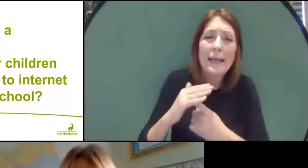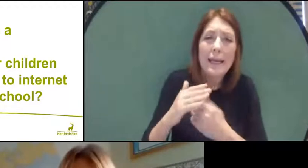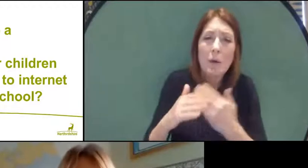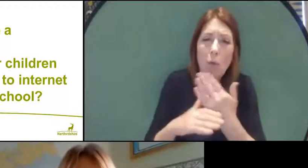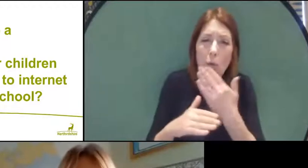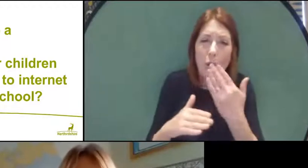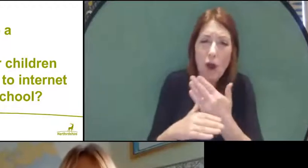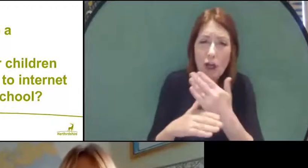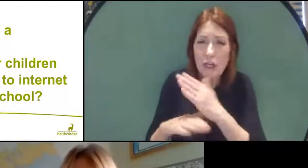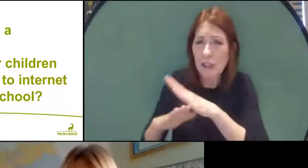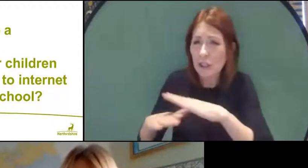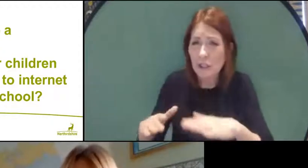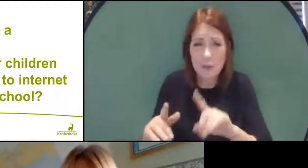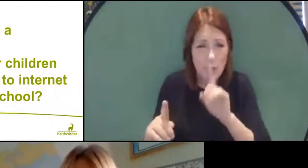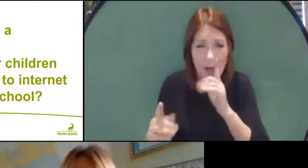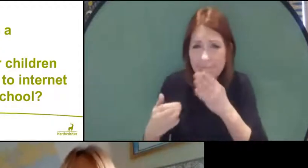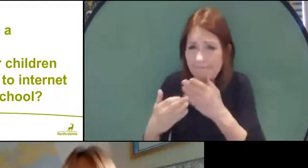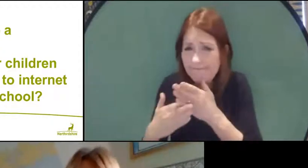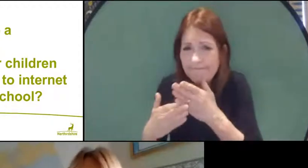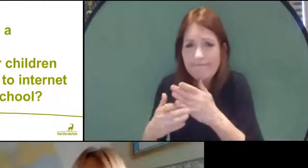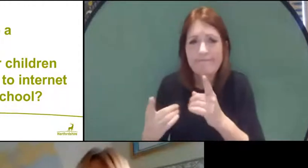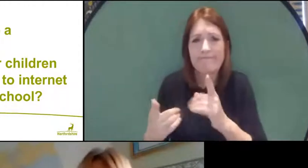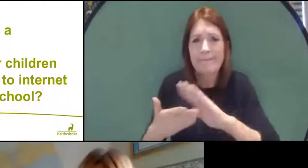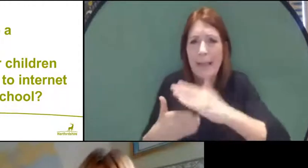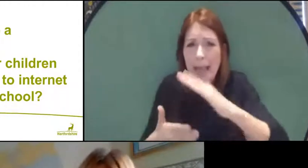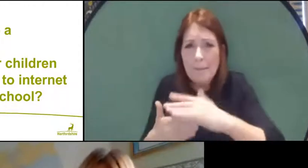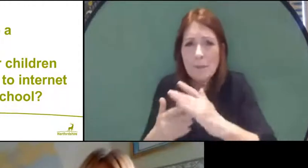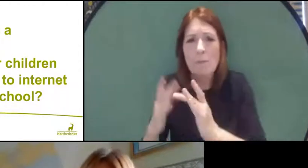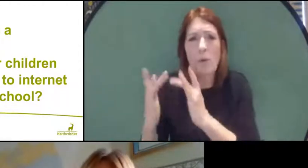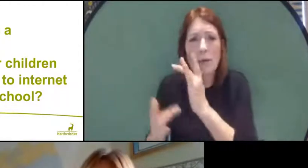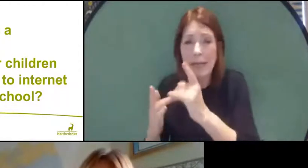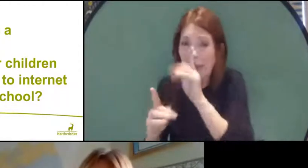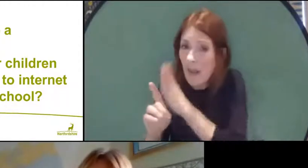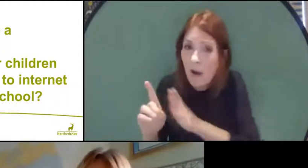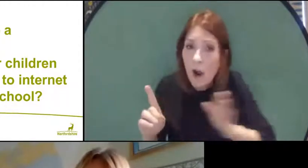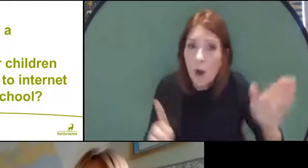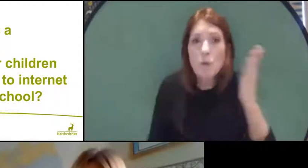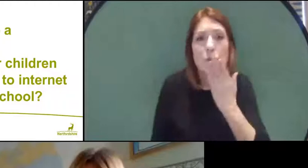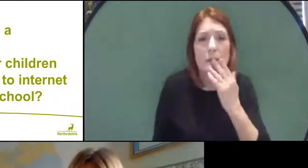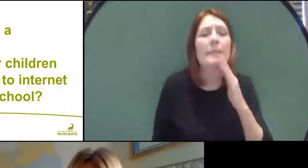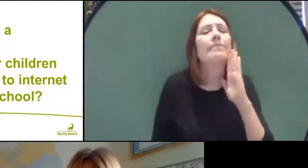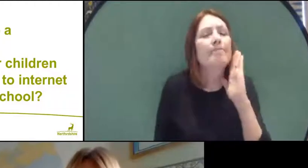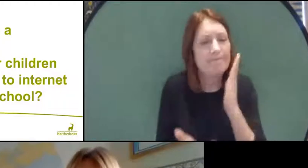access to internet and laptops to attend school?" Absolutely yes. So, the government's guidance